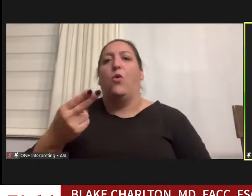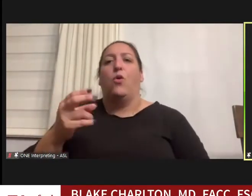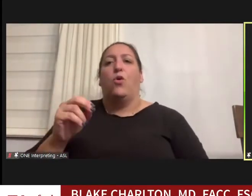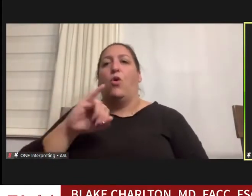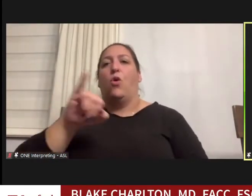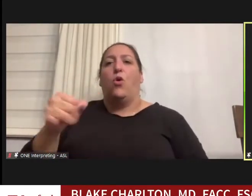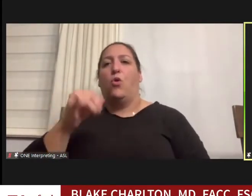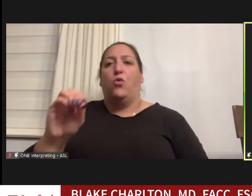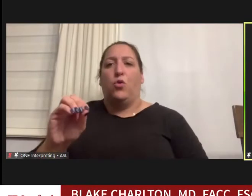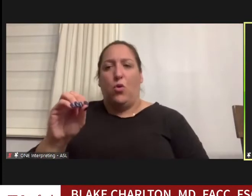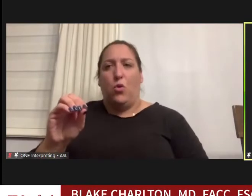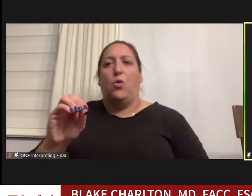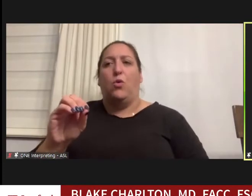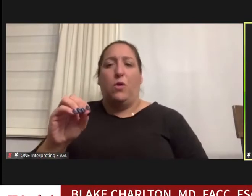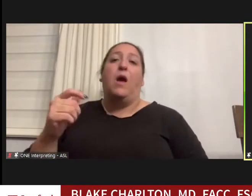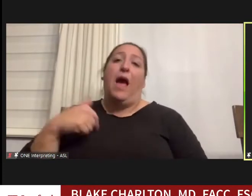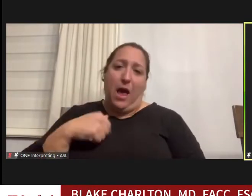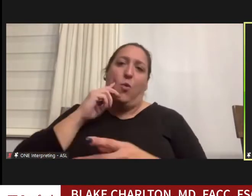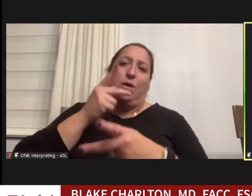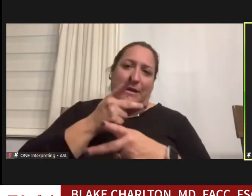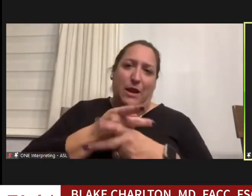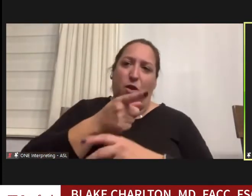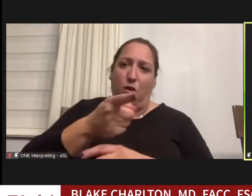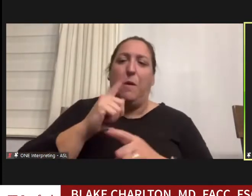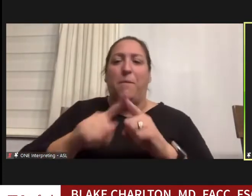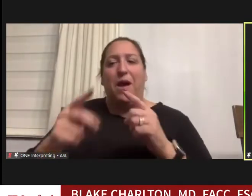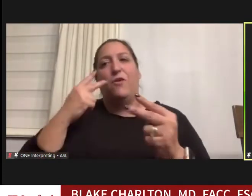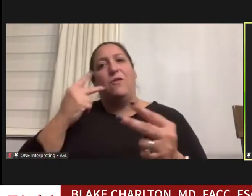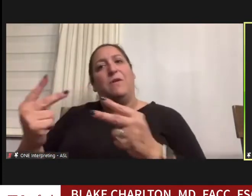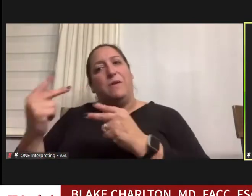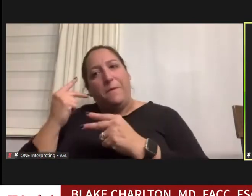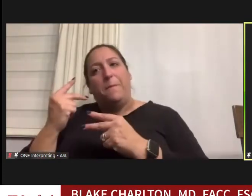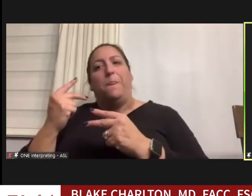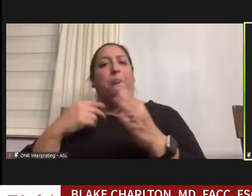where I would take care of you and in retrospect it was incredibly difficult